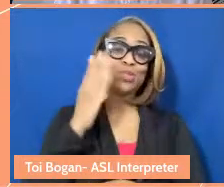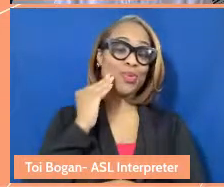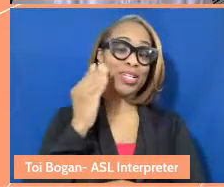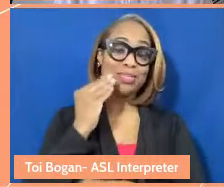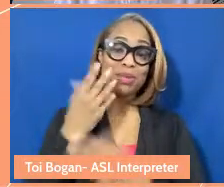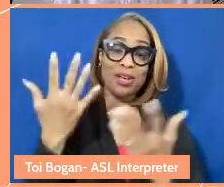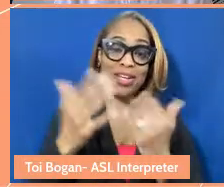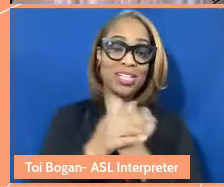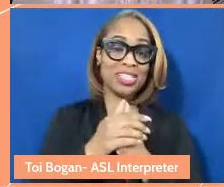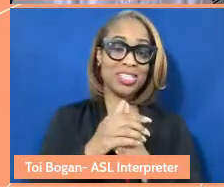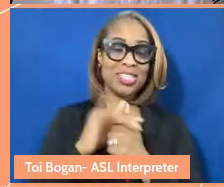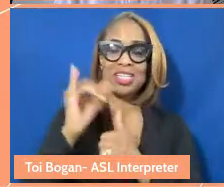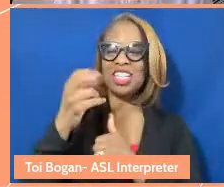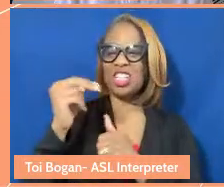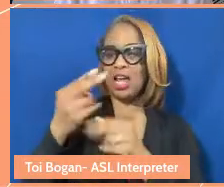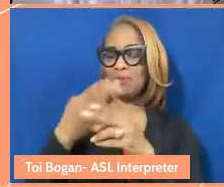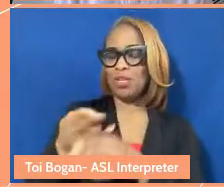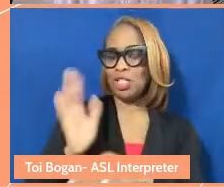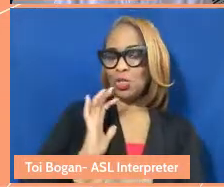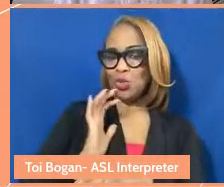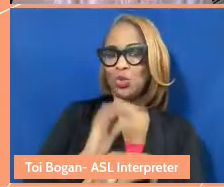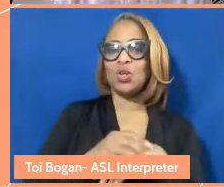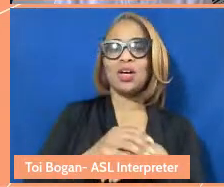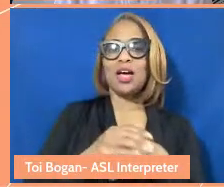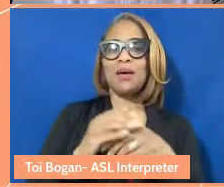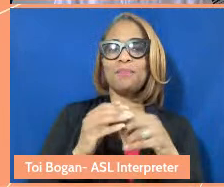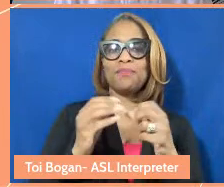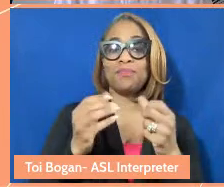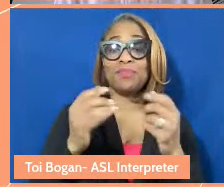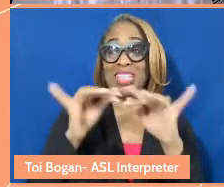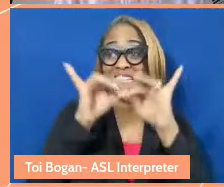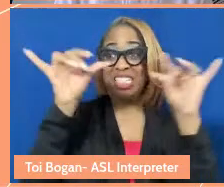and john talked about this earlier, a lot of the systems that we have set up are not going to be